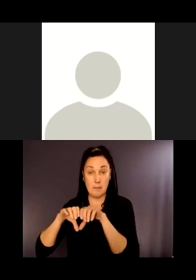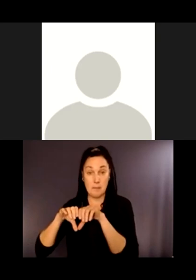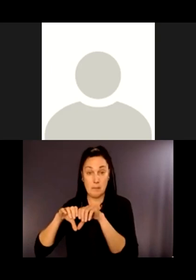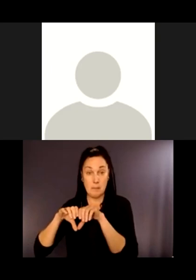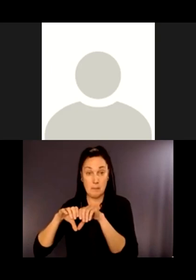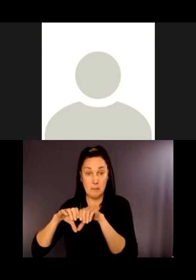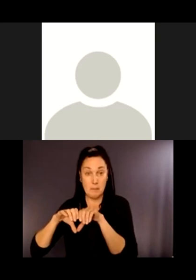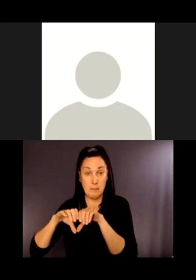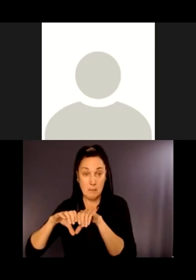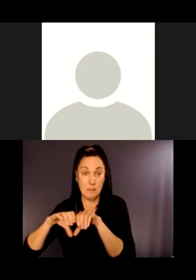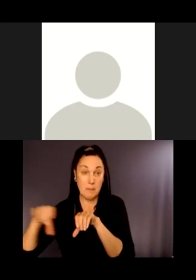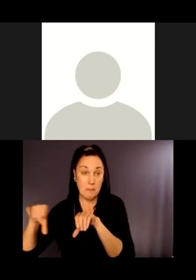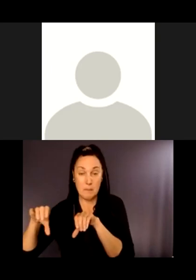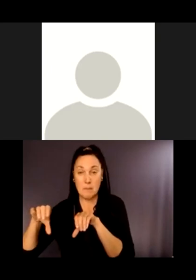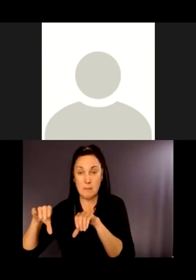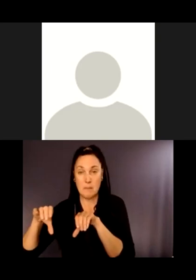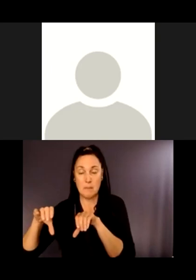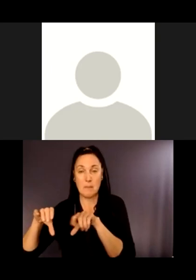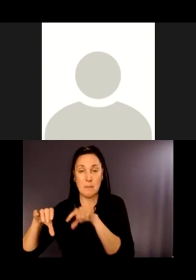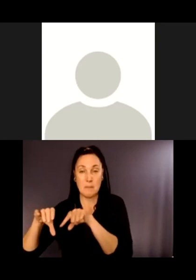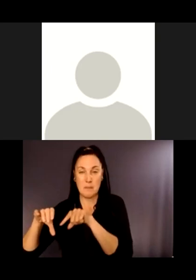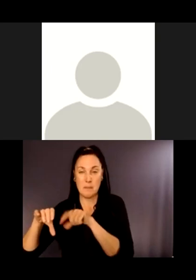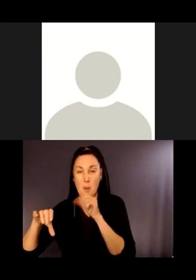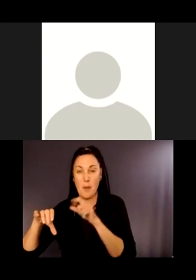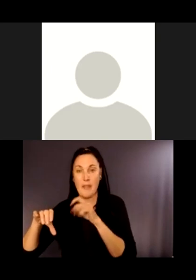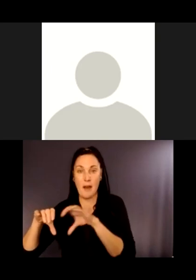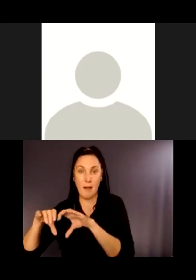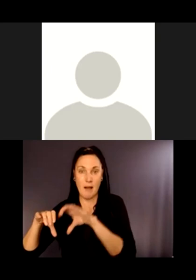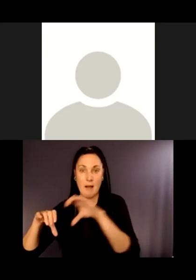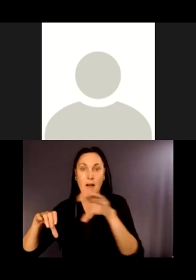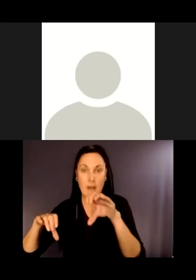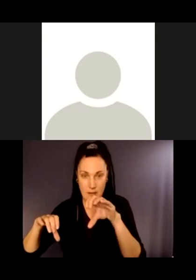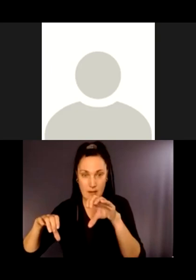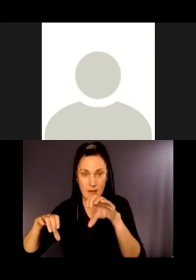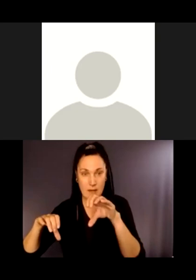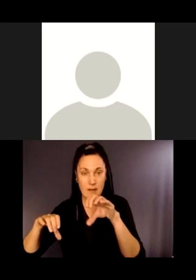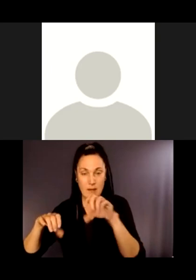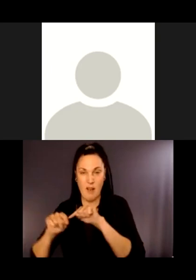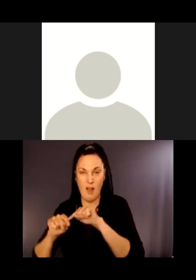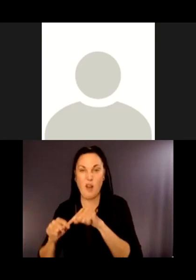There will be another segment of pipe that comes across Coal Creek Parkway. Yes, there will be traffic impacts.